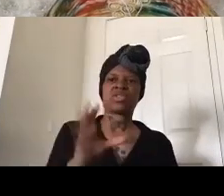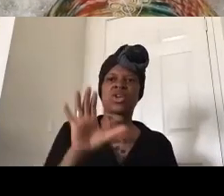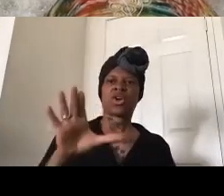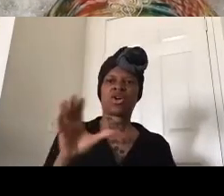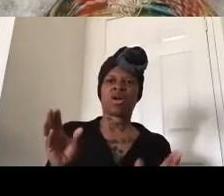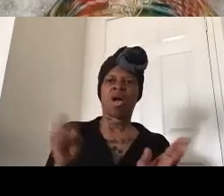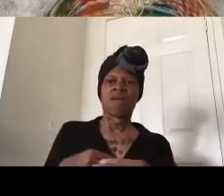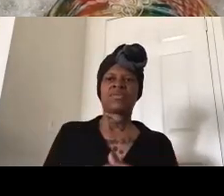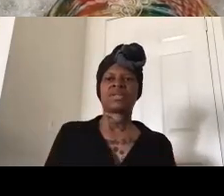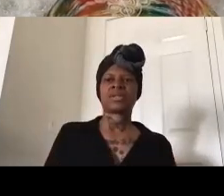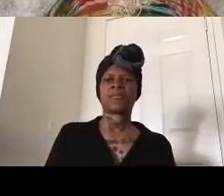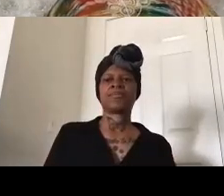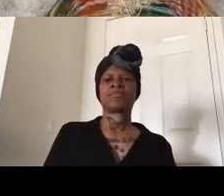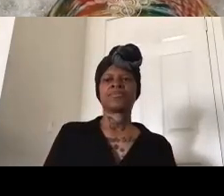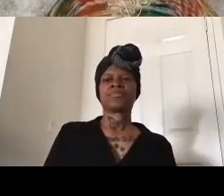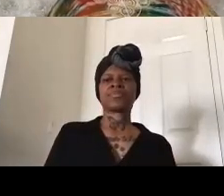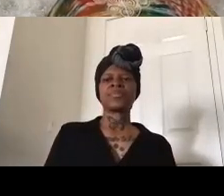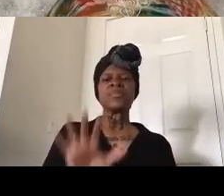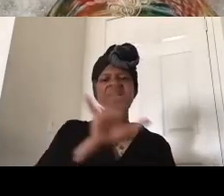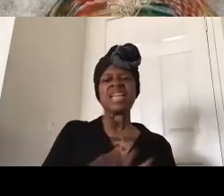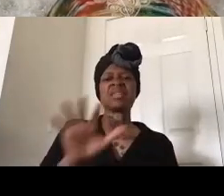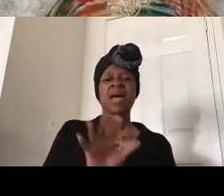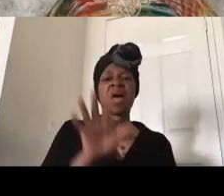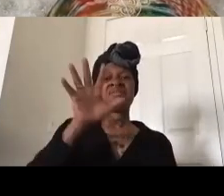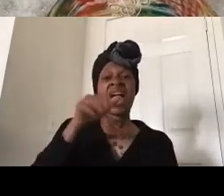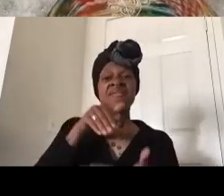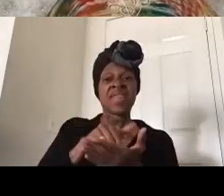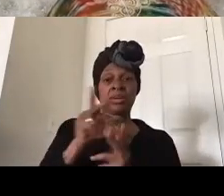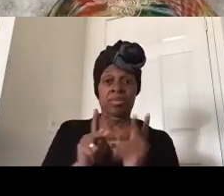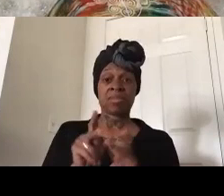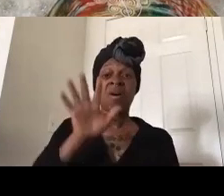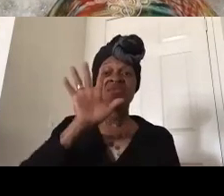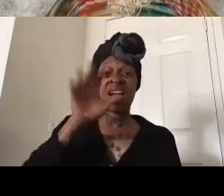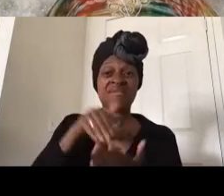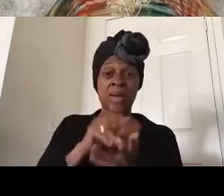5 000 people every wednesday we encourage you to join us